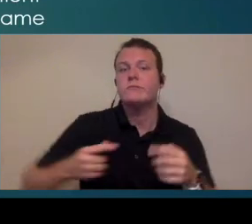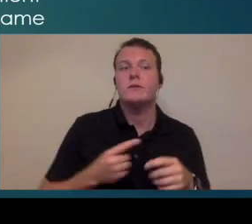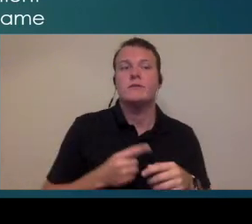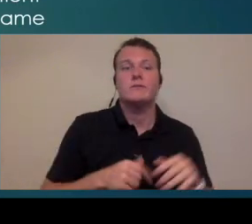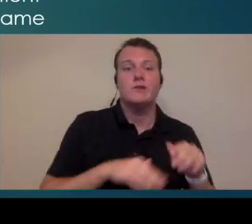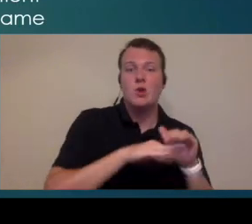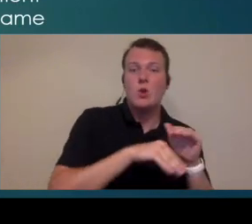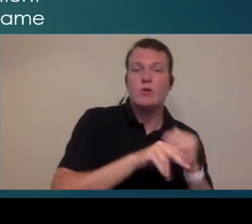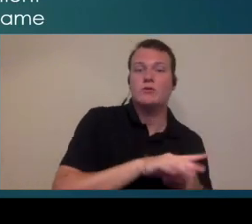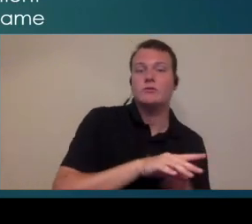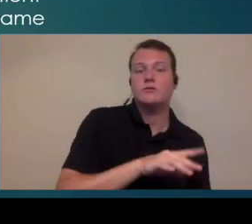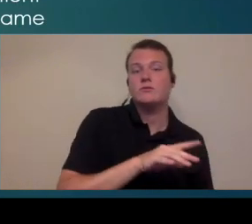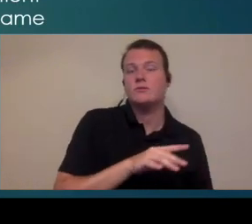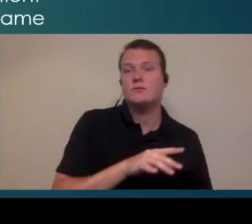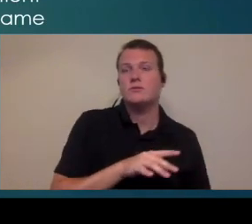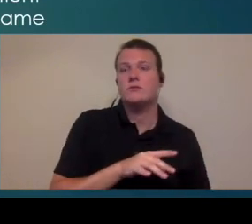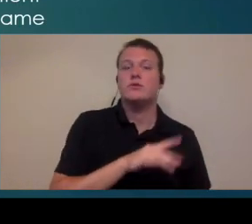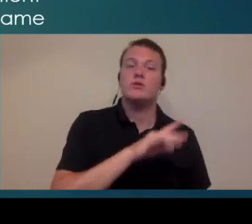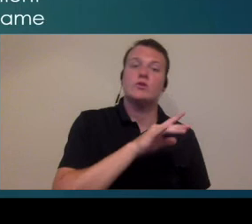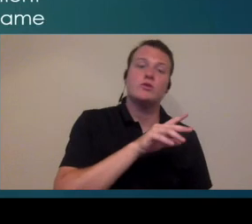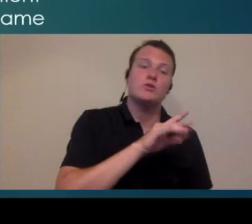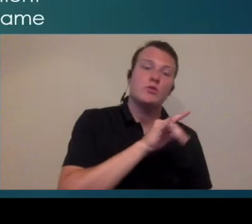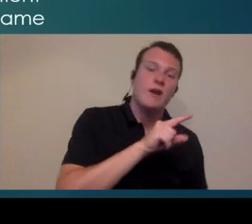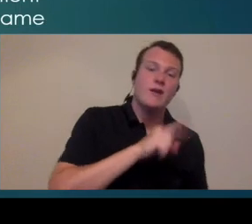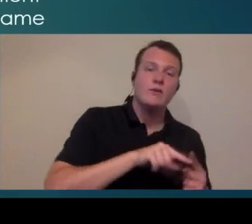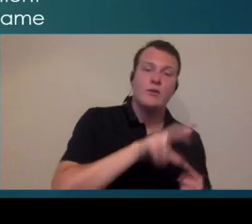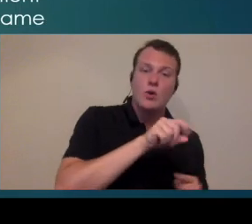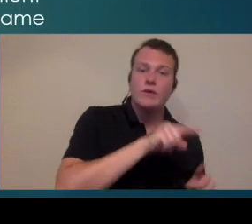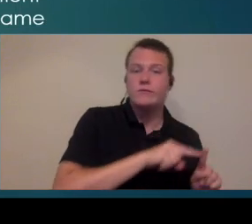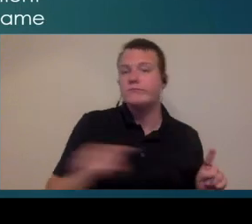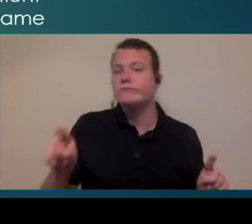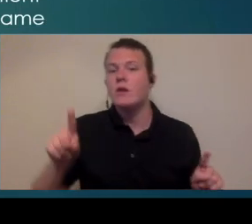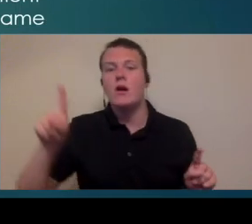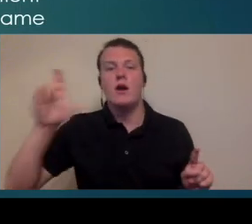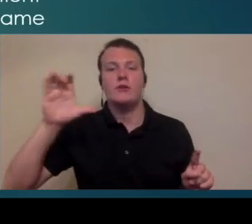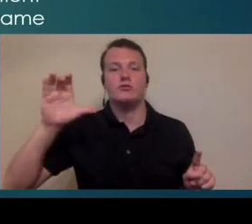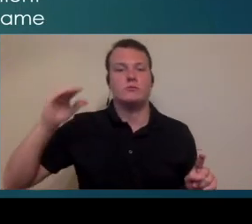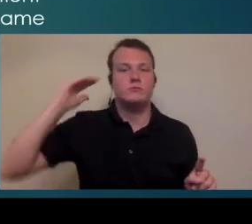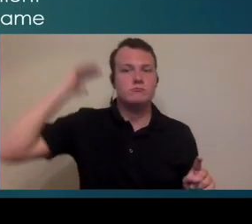really range anywhere from as low as 25 or 30 up to well over a hundred all with